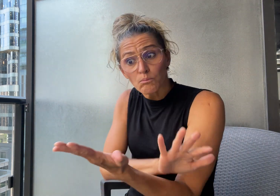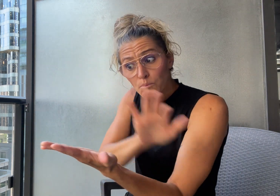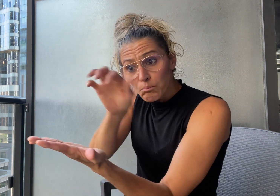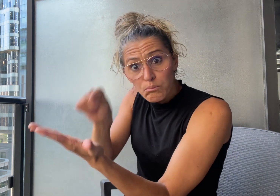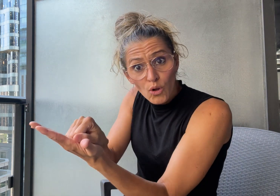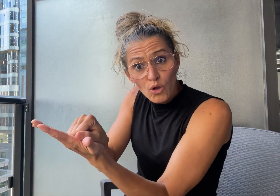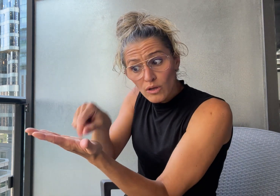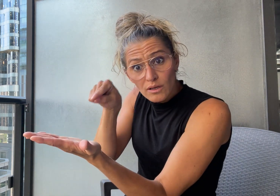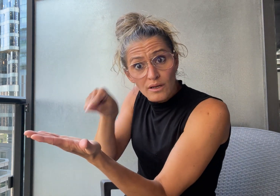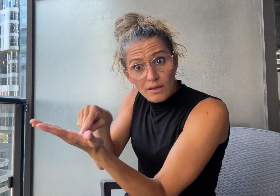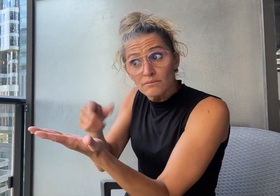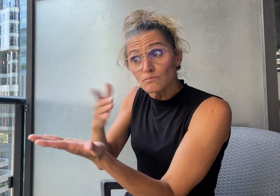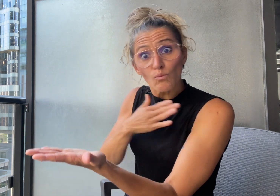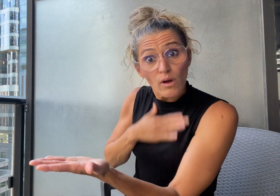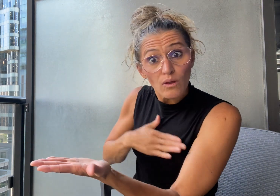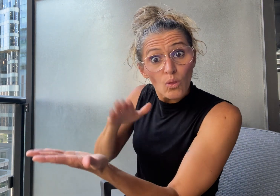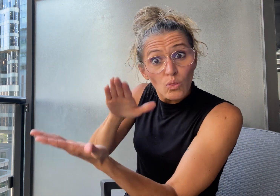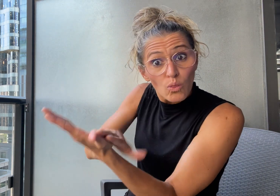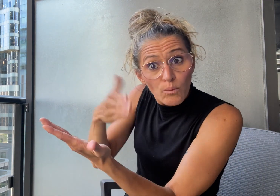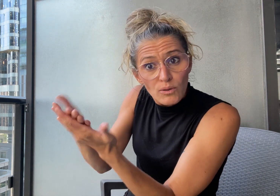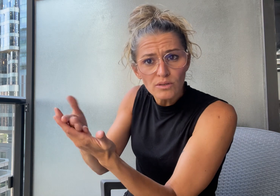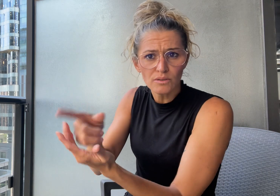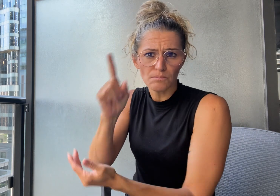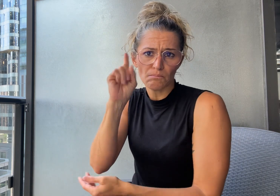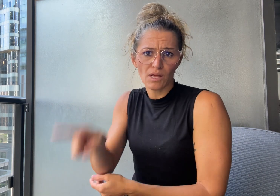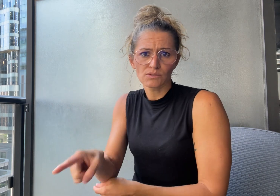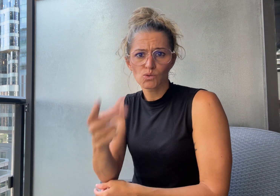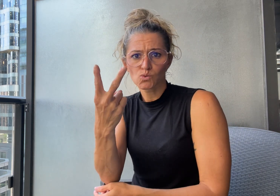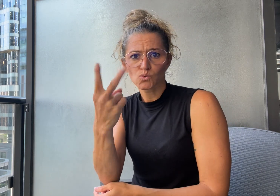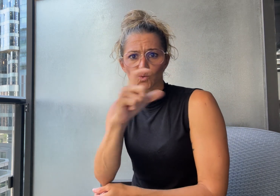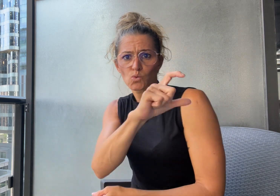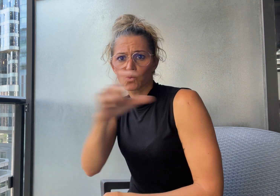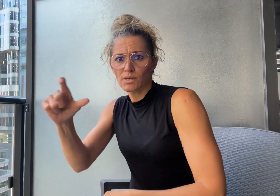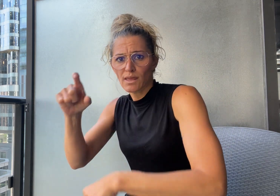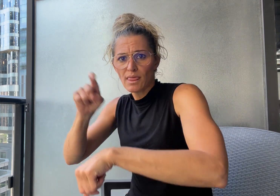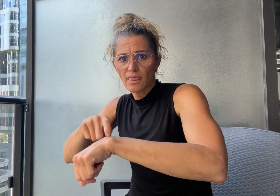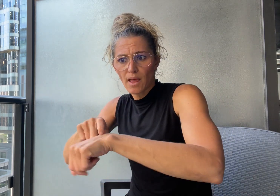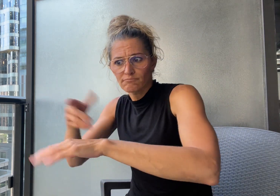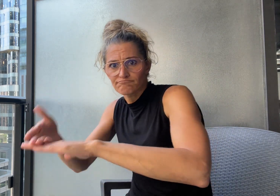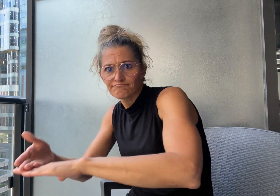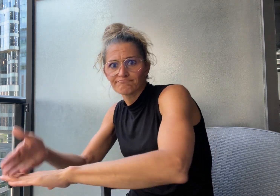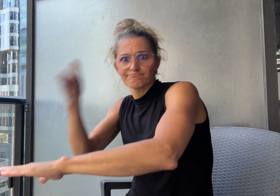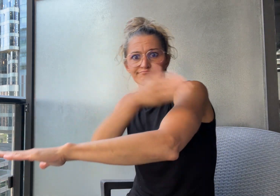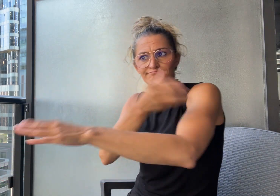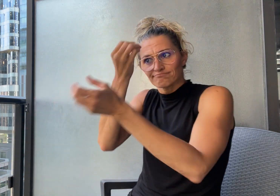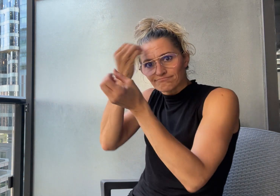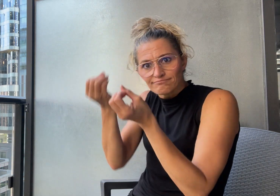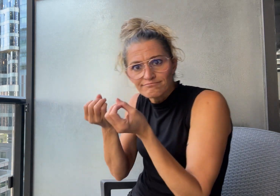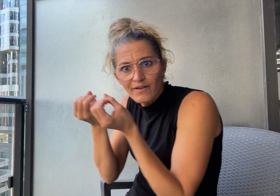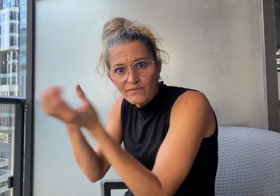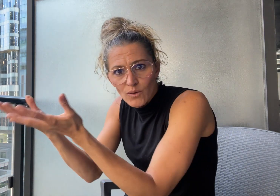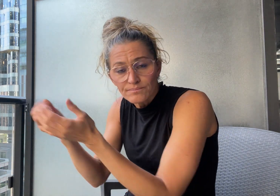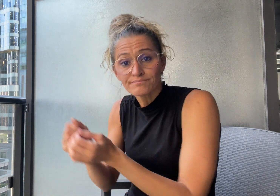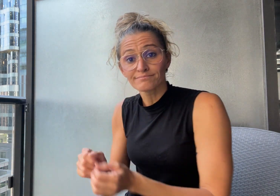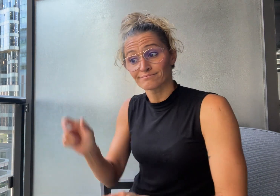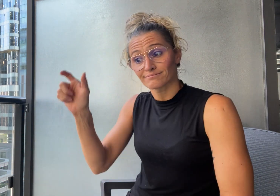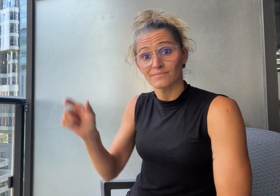book an interpreter. Patsy’s daughter,